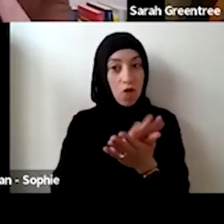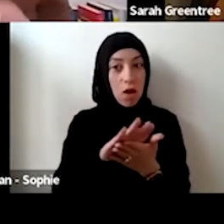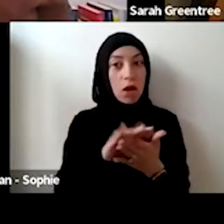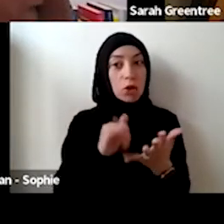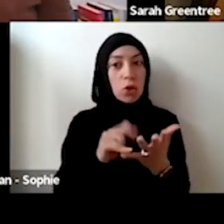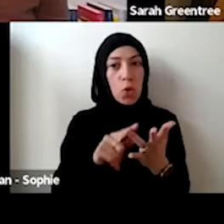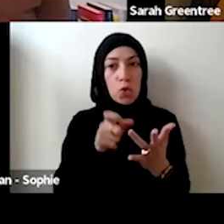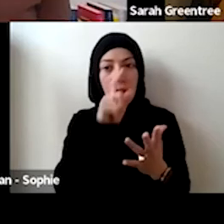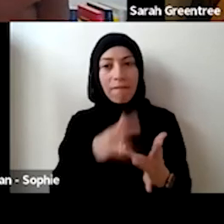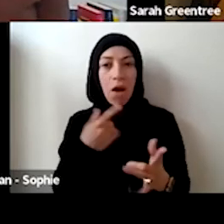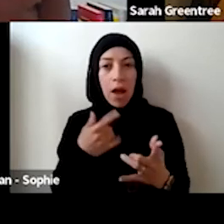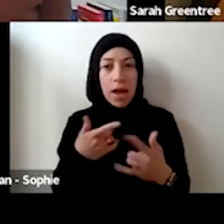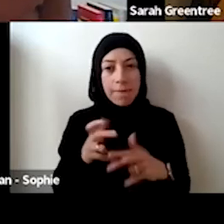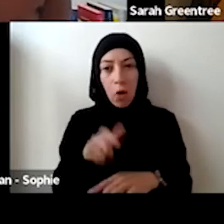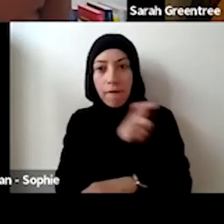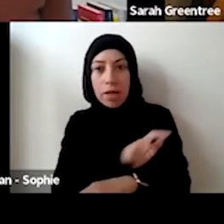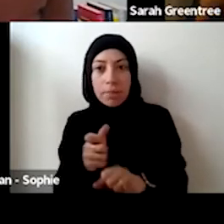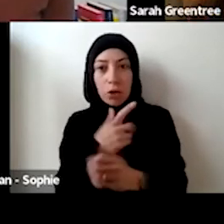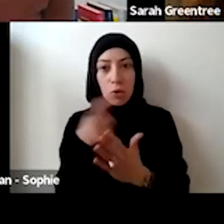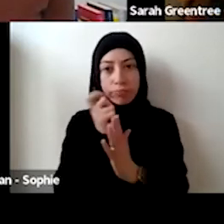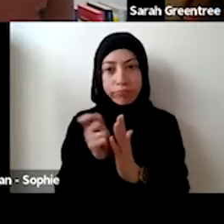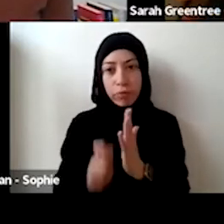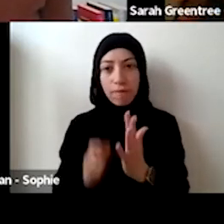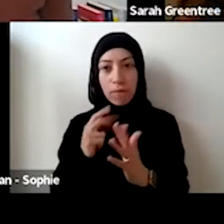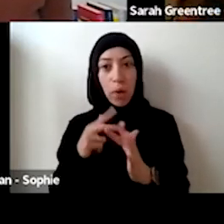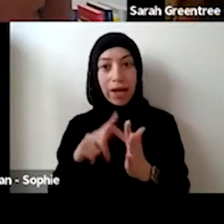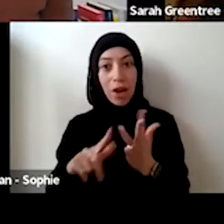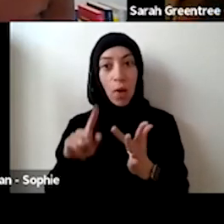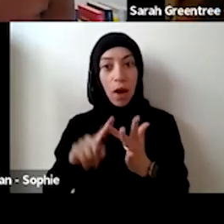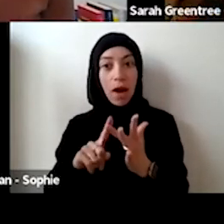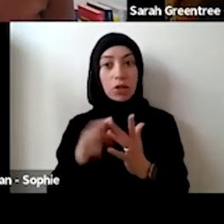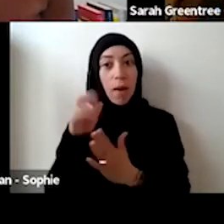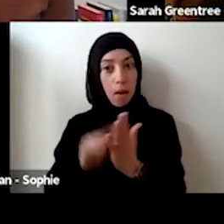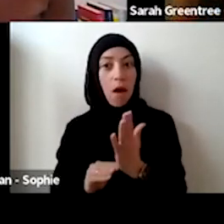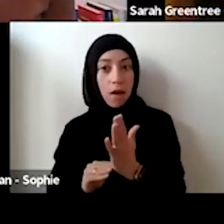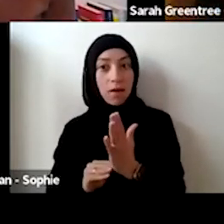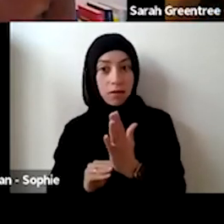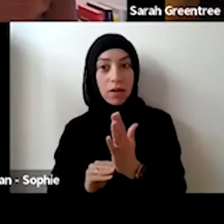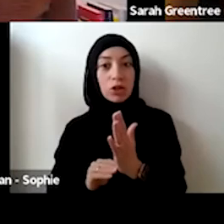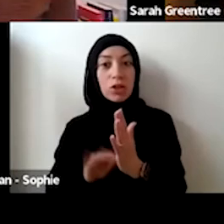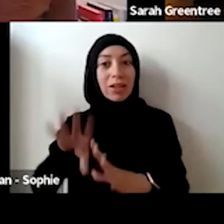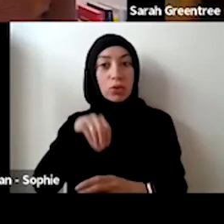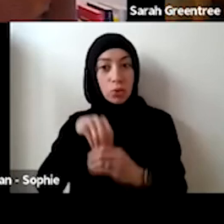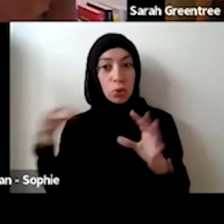and have chat weight we sit within the multi-arts Can I add that, it's a good idea to have a look at who the current four-year funded multitier organisations are